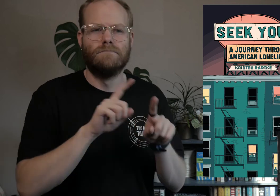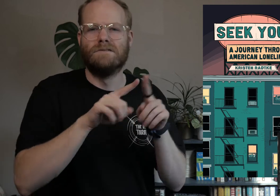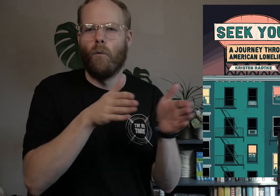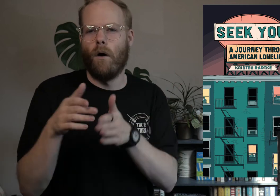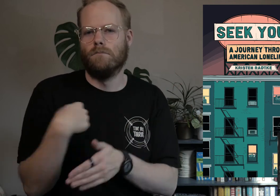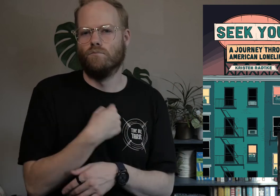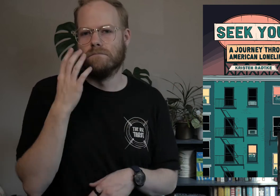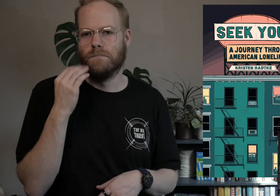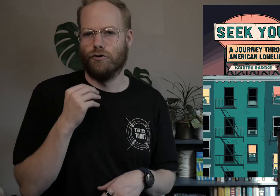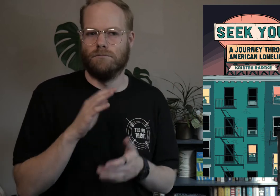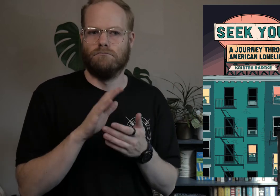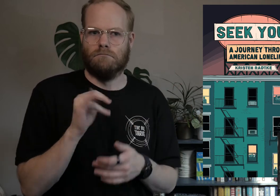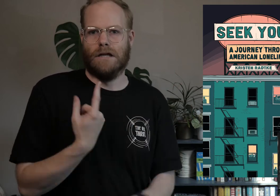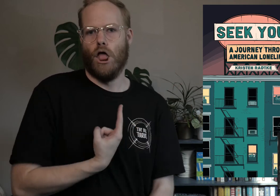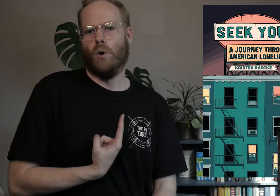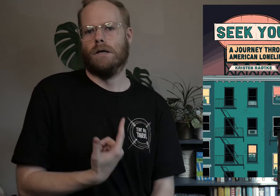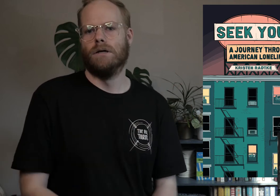various ways we experience being lonely.